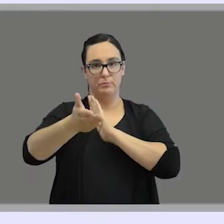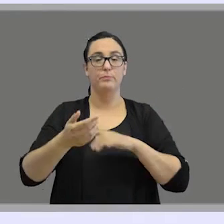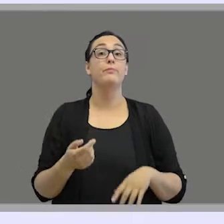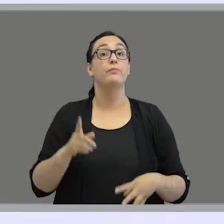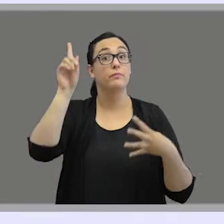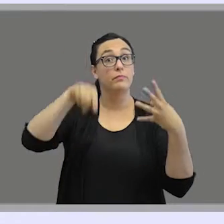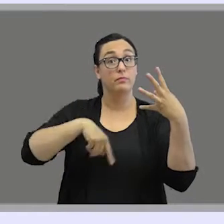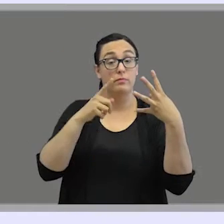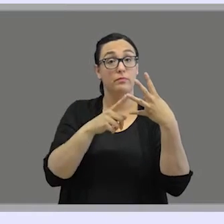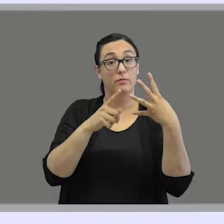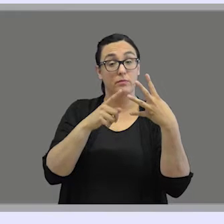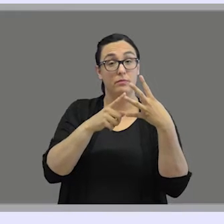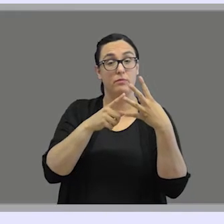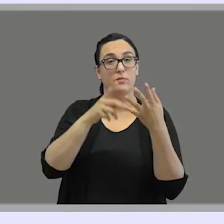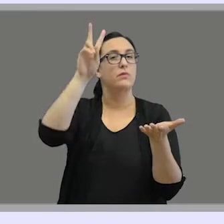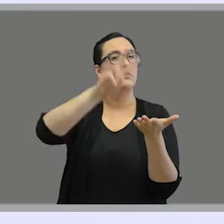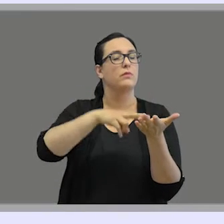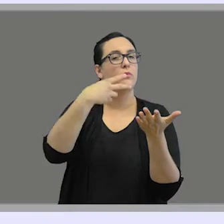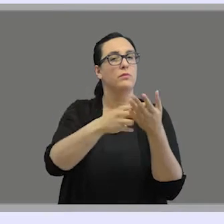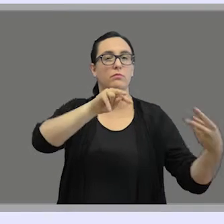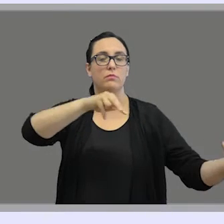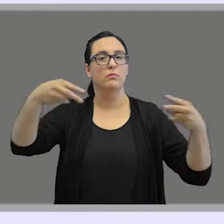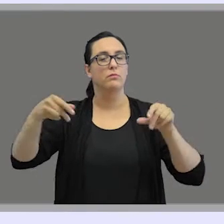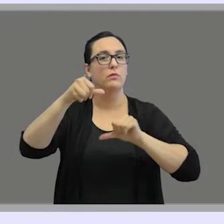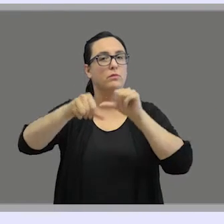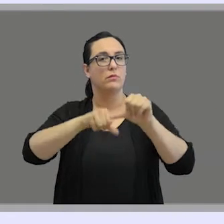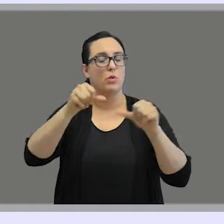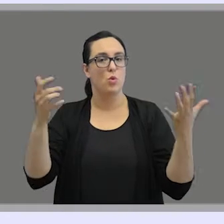We'll also discuss the translation and interpreting process